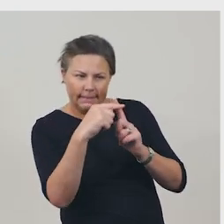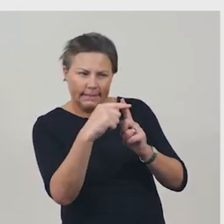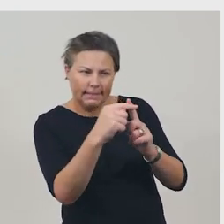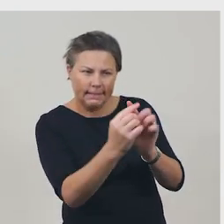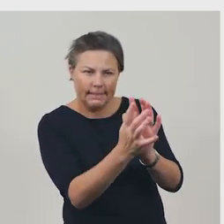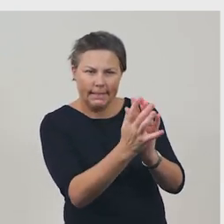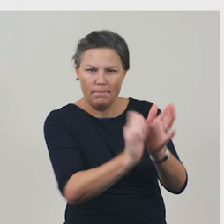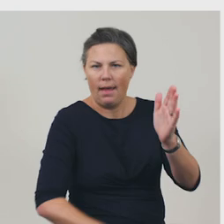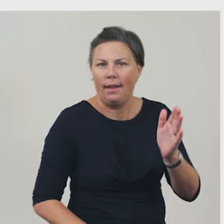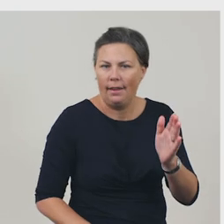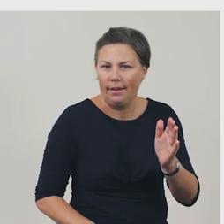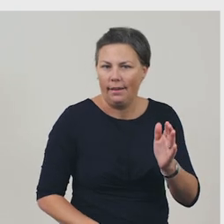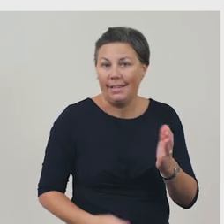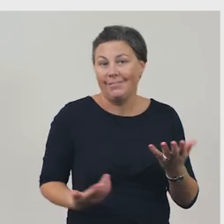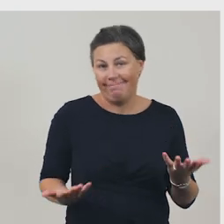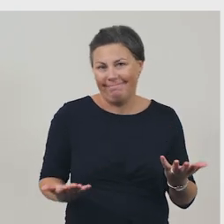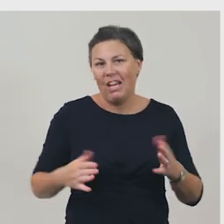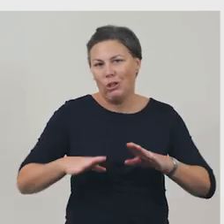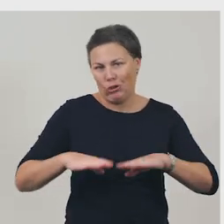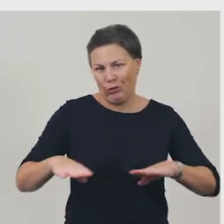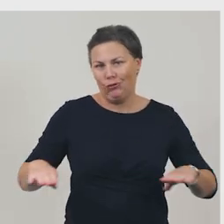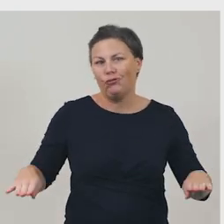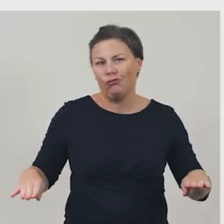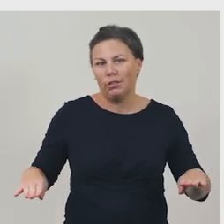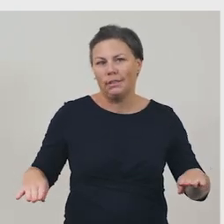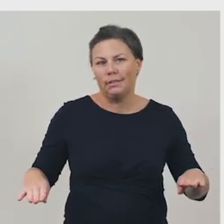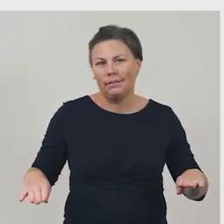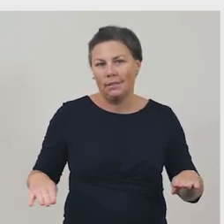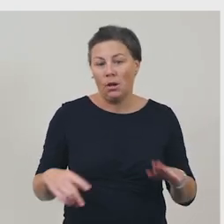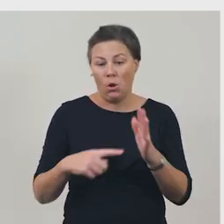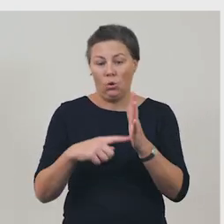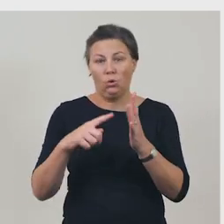That's right. Children are the target audience of toy websites.